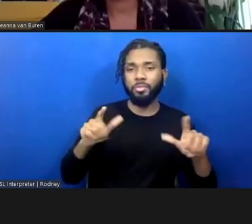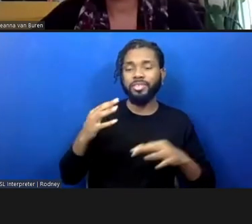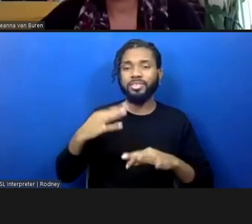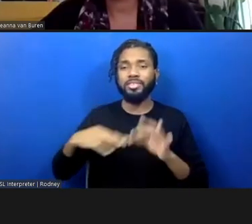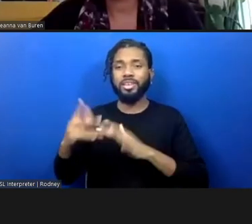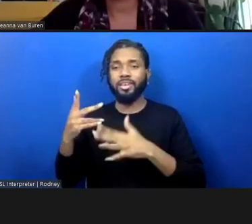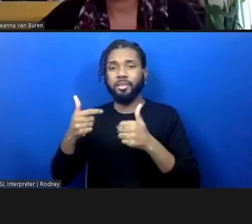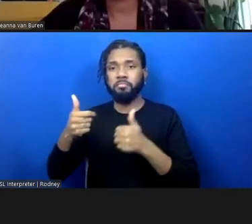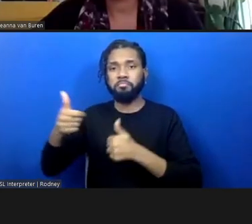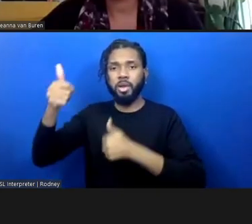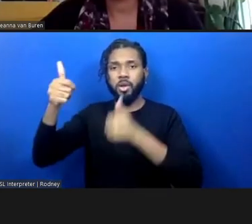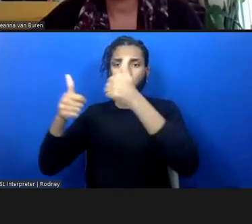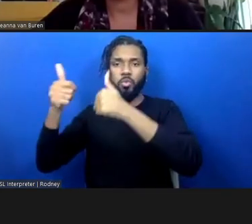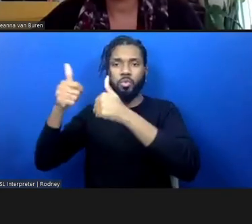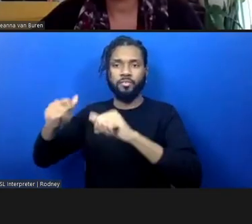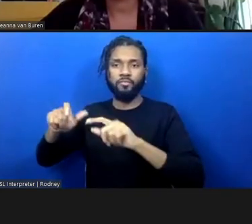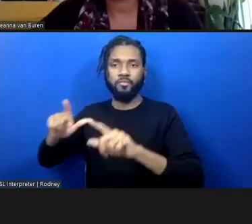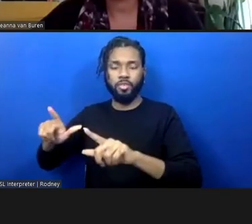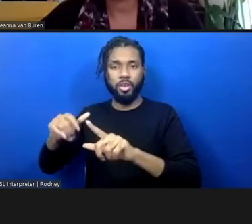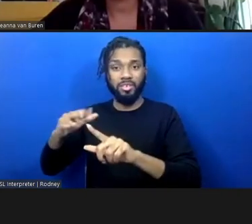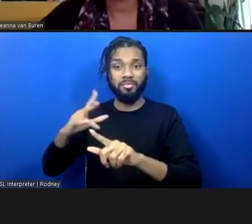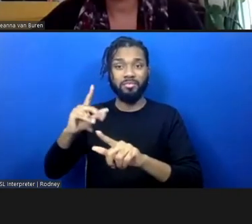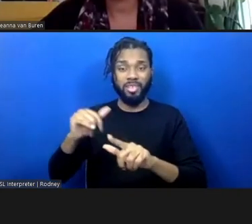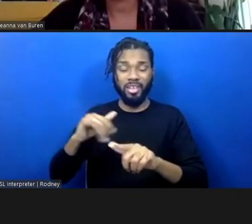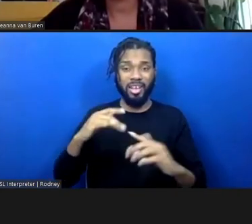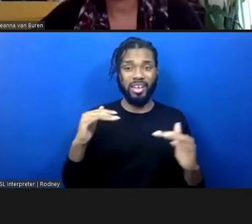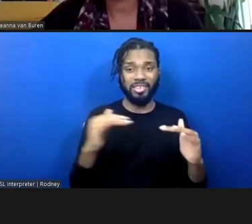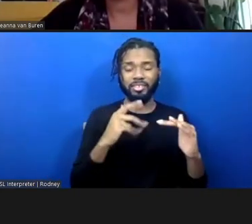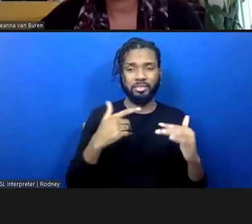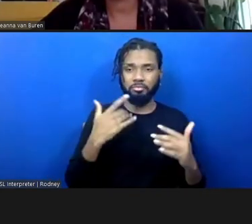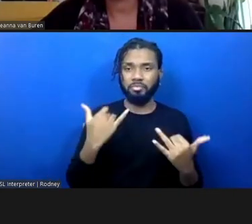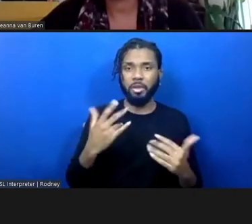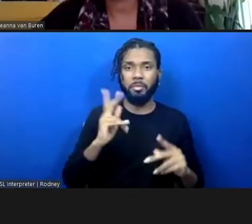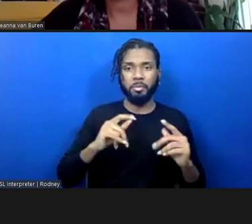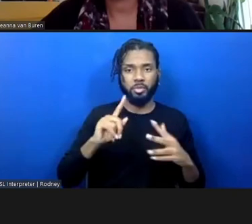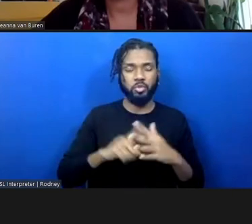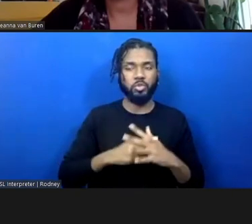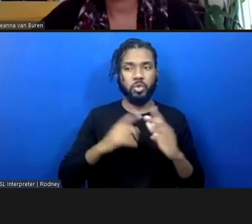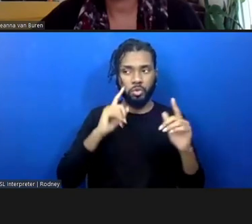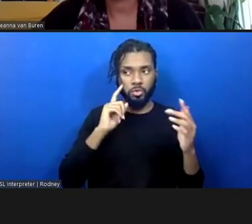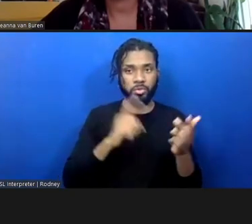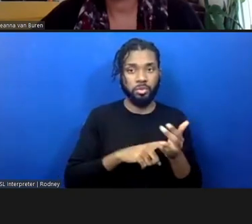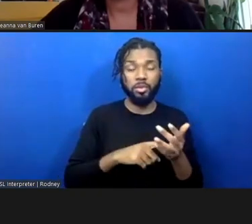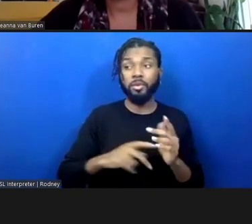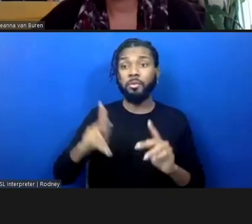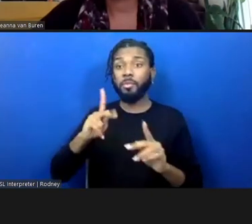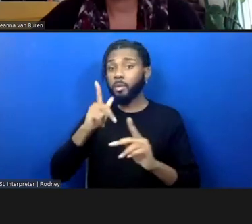something that people are starting to get their brains around, people who've traditionally held power over are starting to understand.